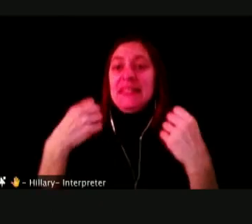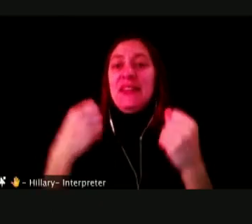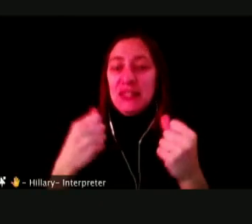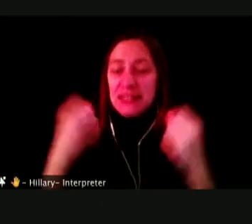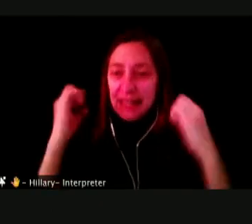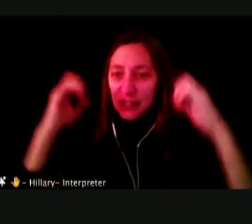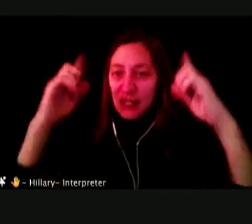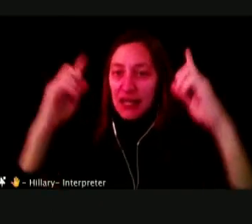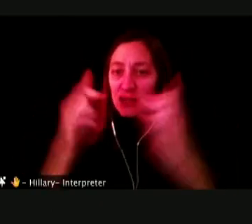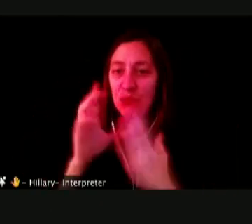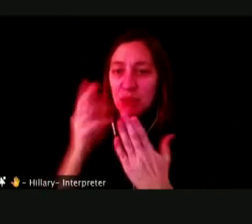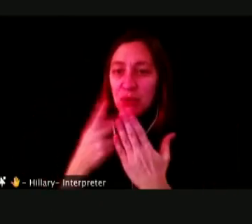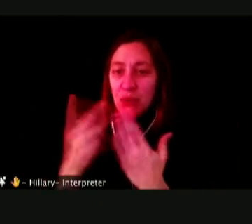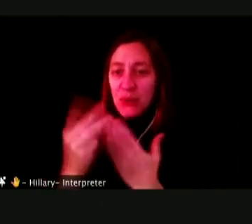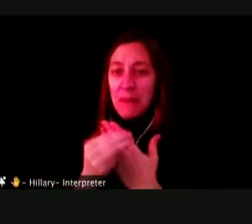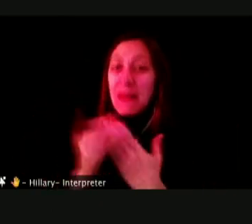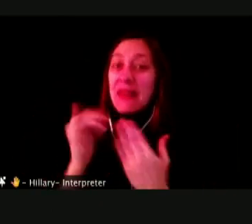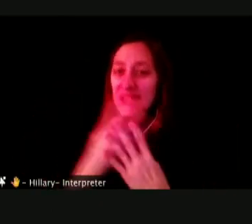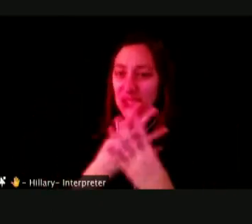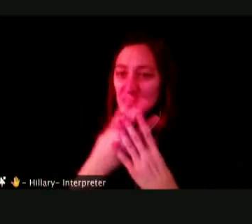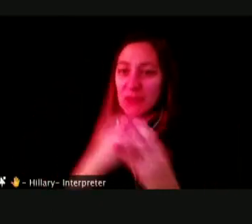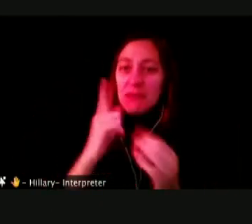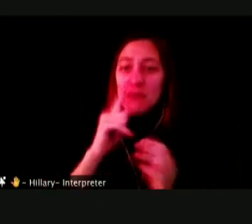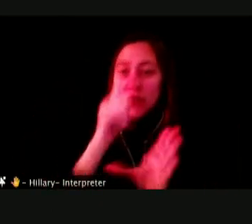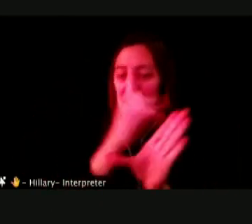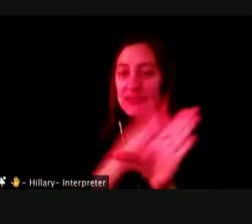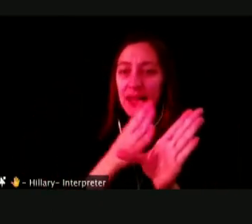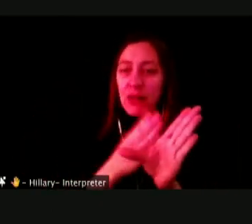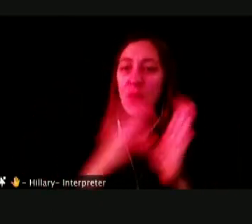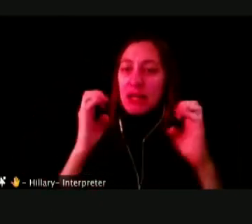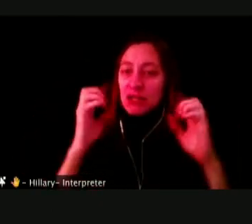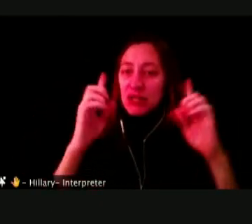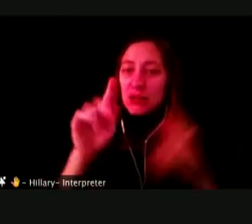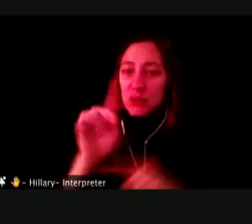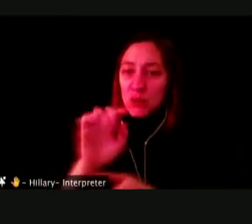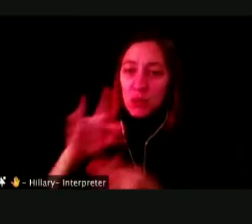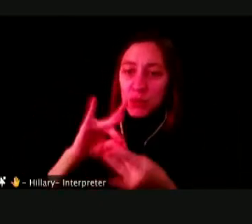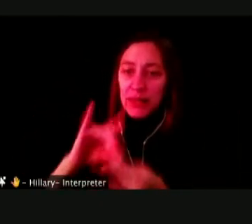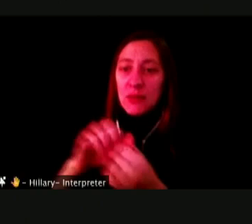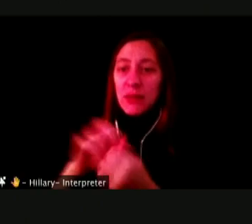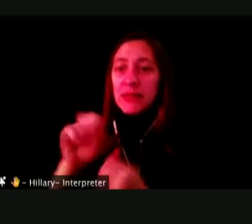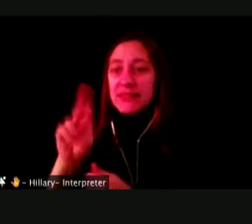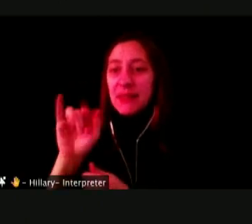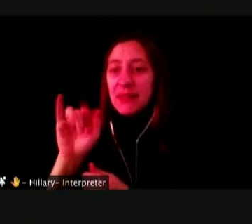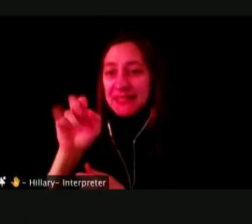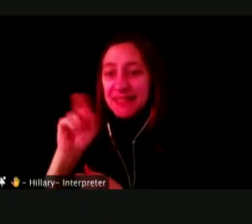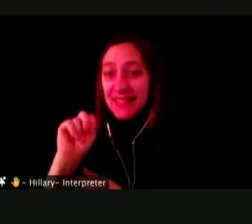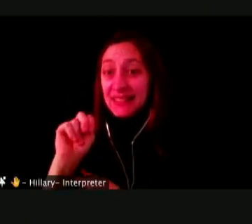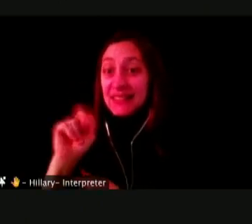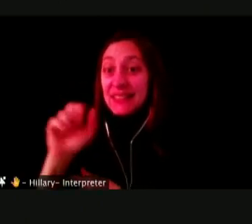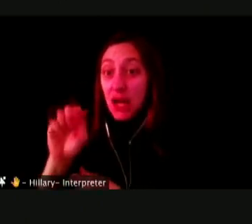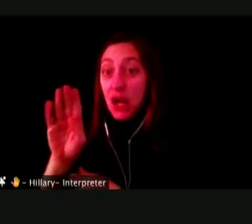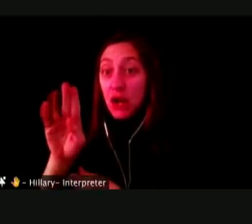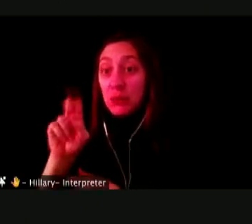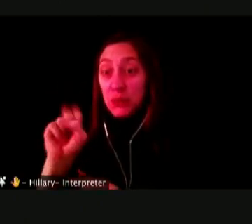IT IS AN EDUCATIONAL TOOL AROUND SUBSTANCE USE AND IT IS DESIGNED TO ADDRESS THE MENTAL,